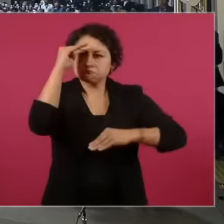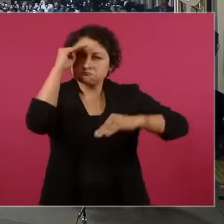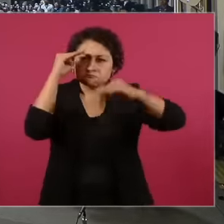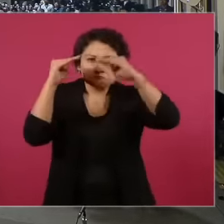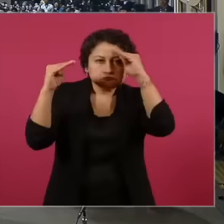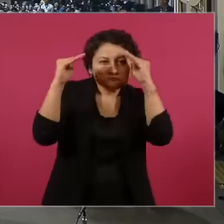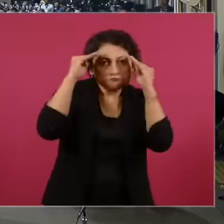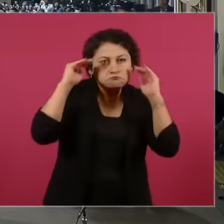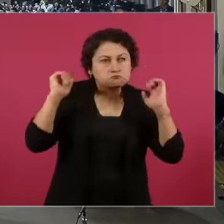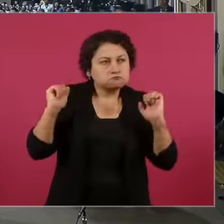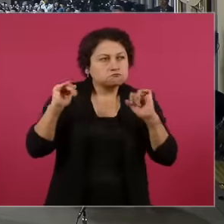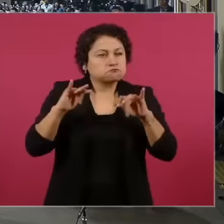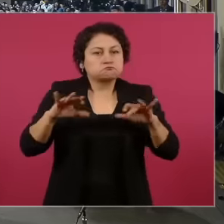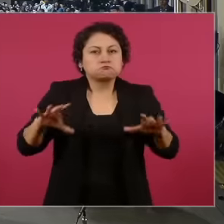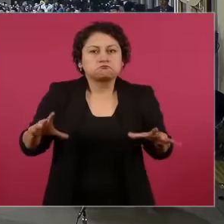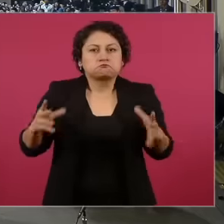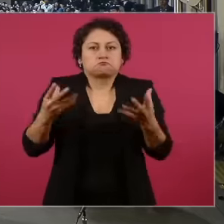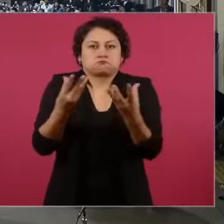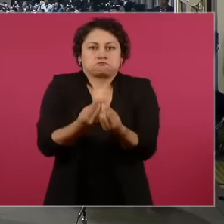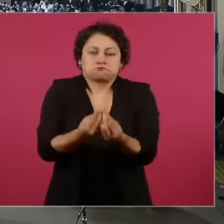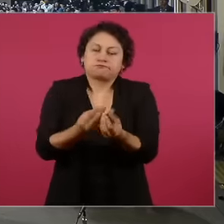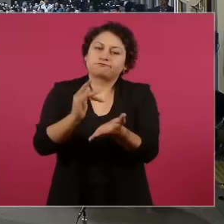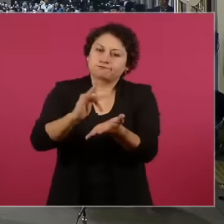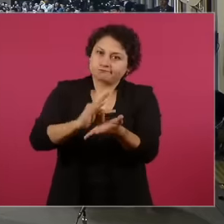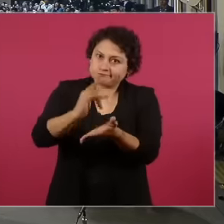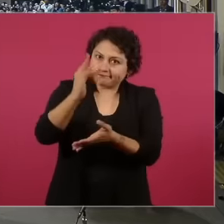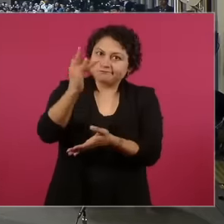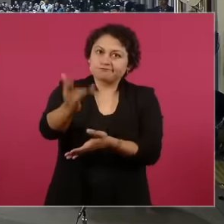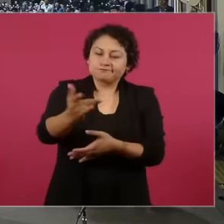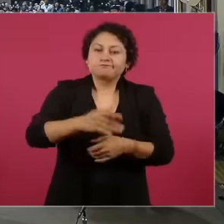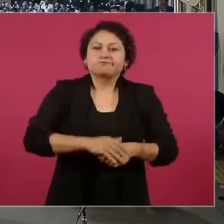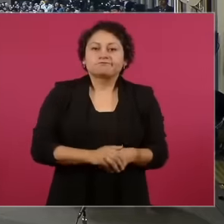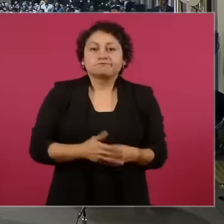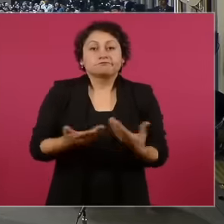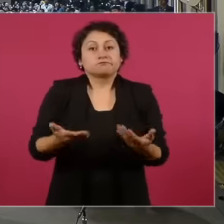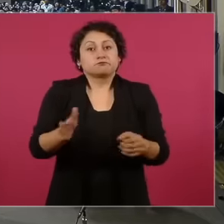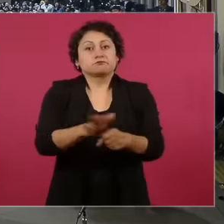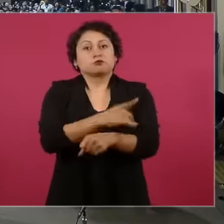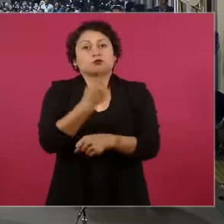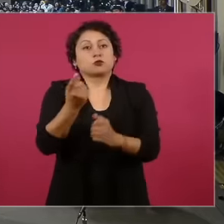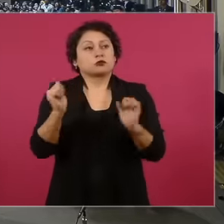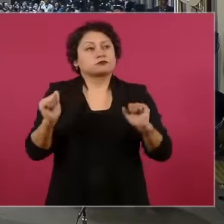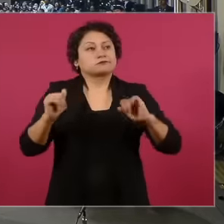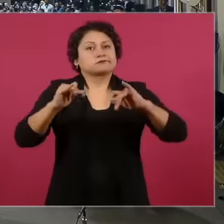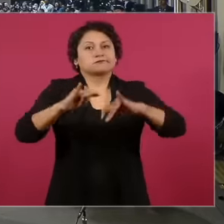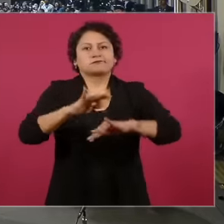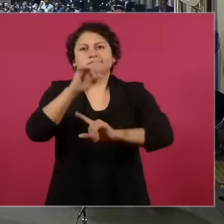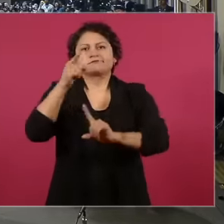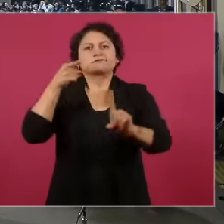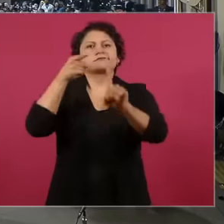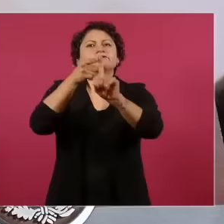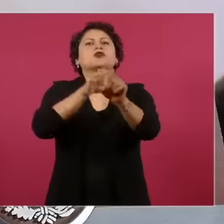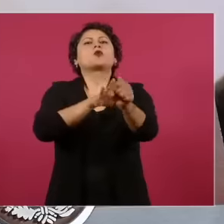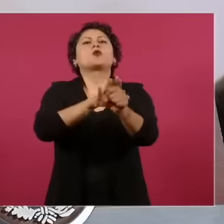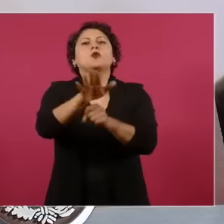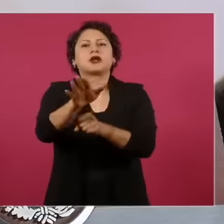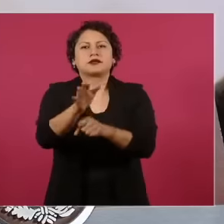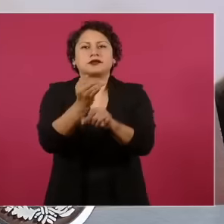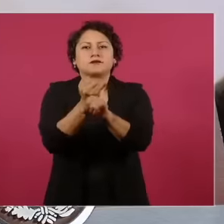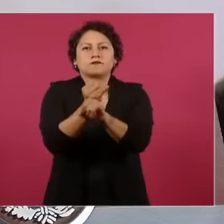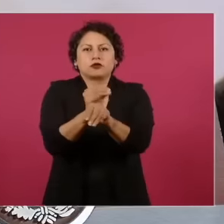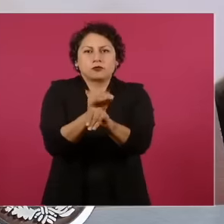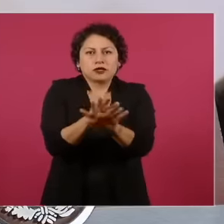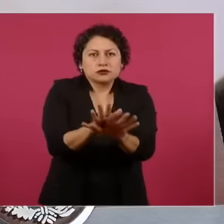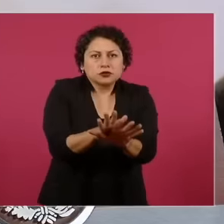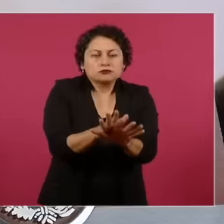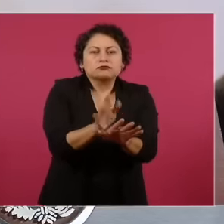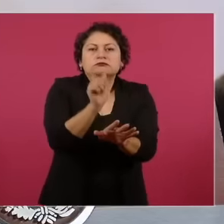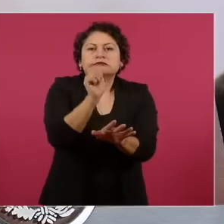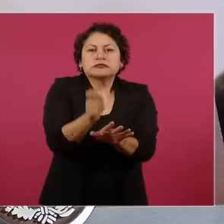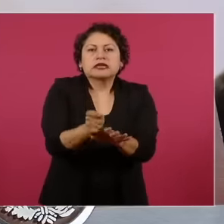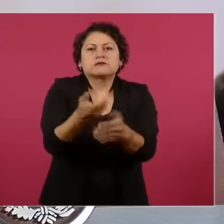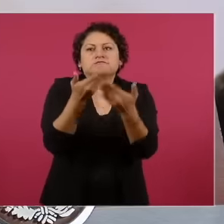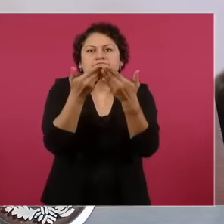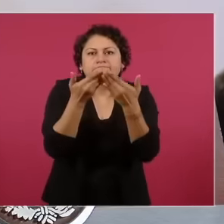that calls us to precisely review this issue of informing is liberating I prepared a few lines